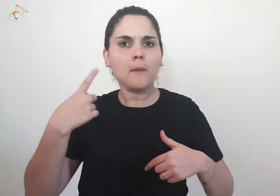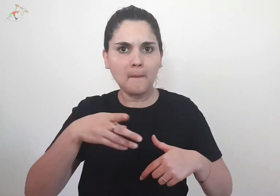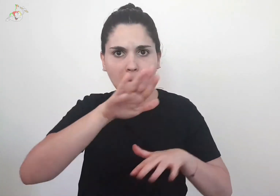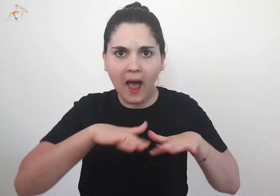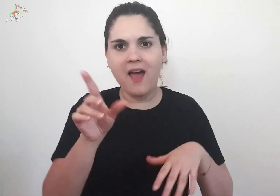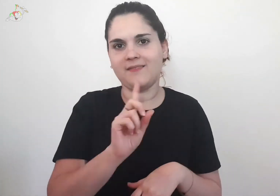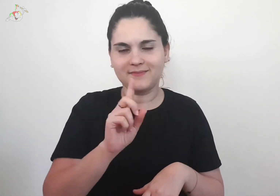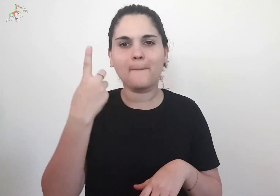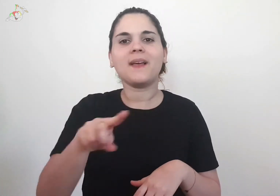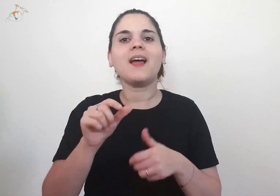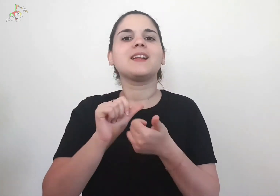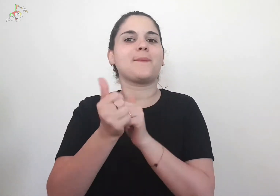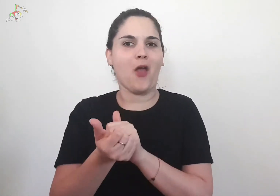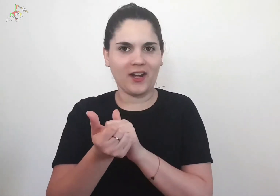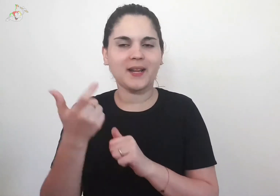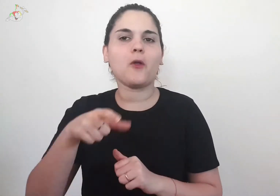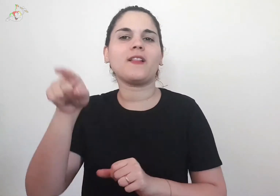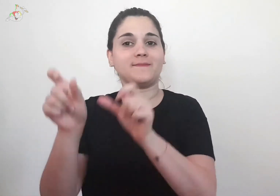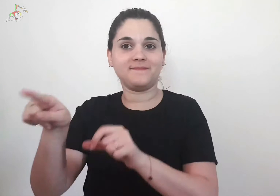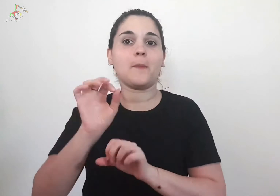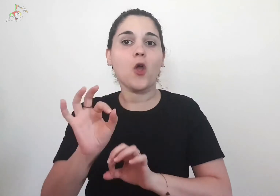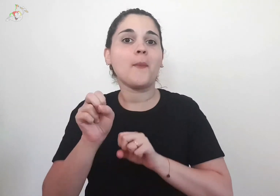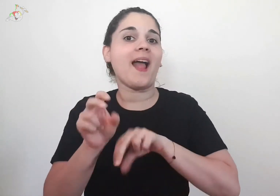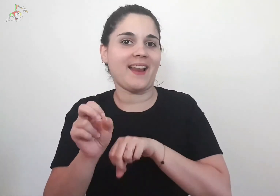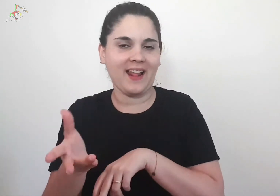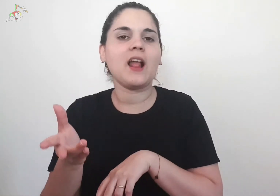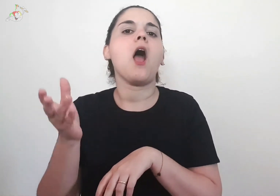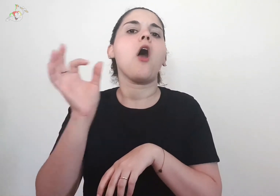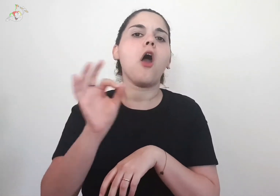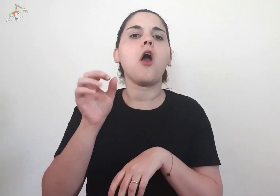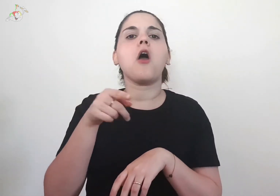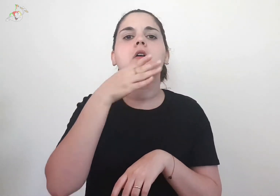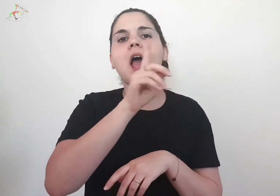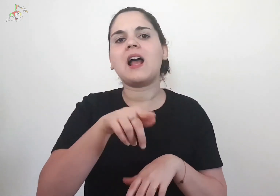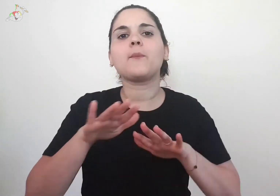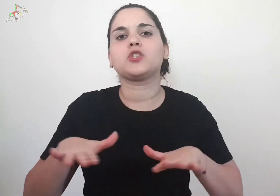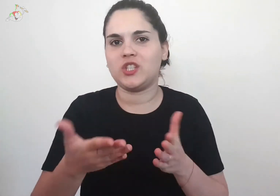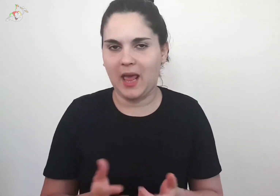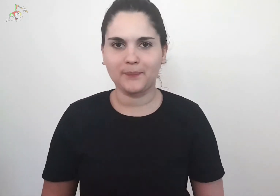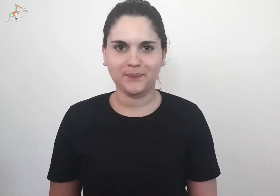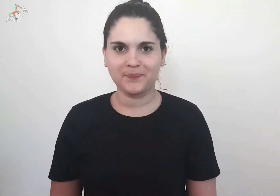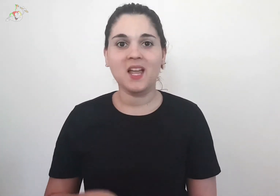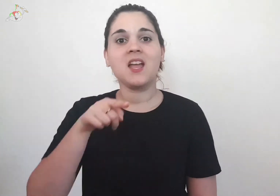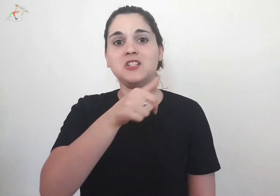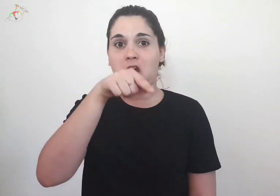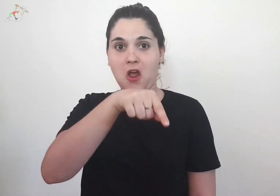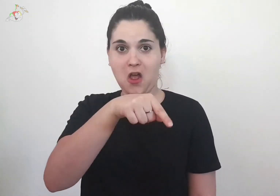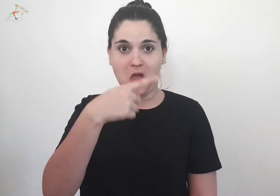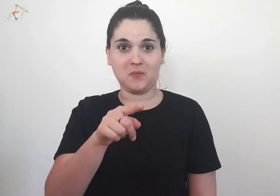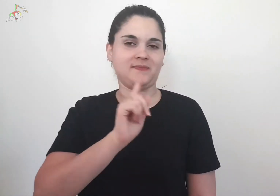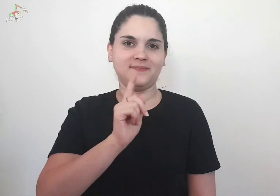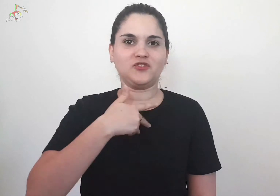to go to the beach, but for sports being athletes or for swimming. There is not only this.